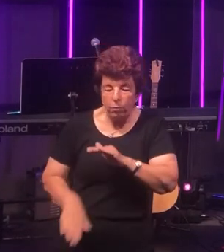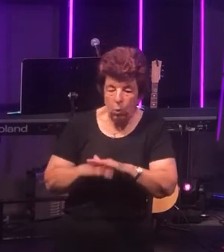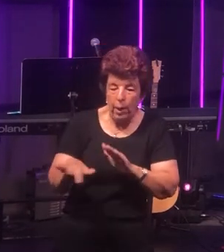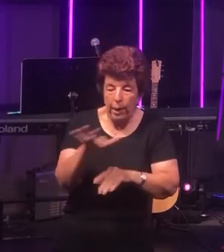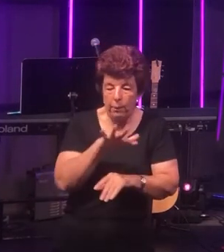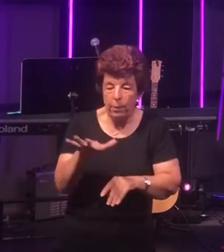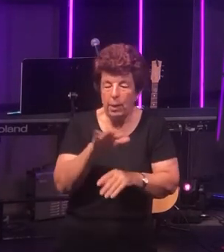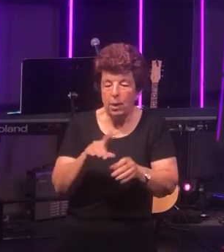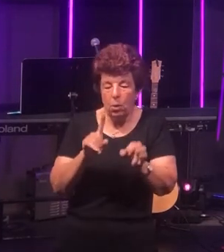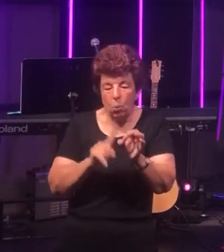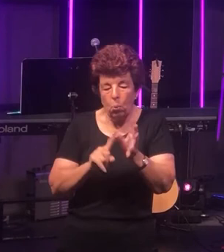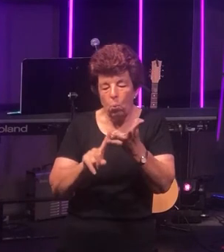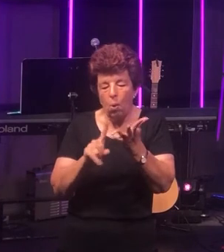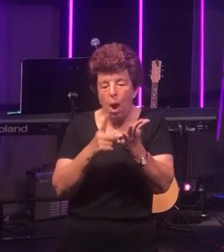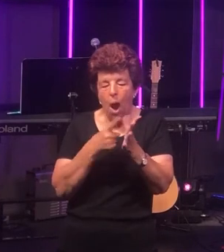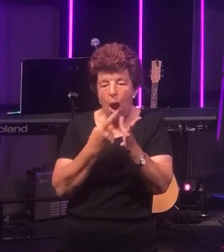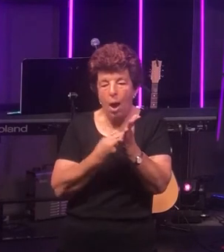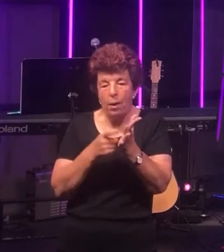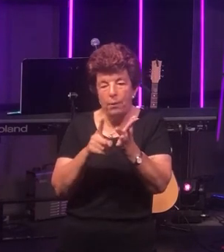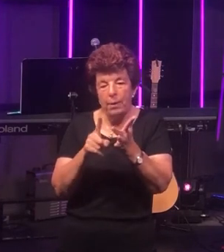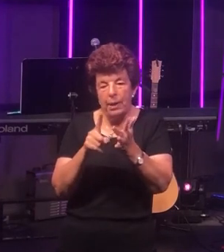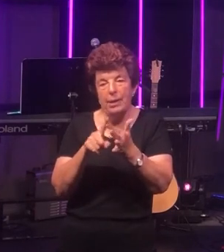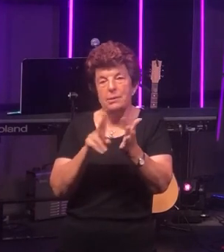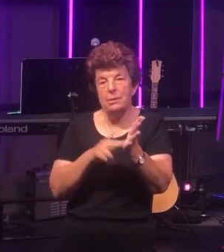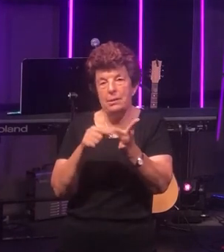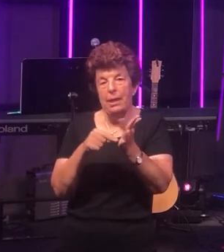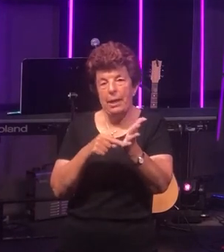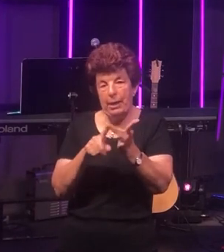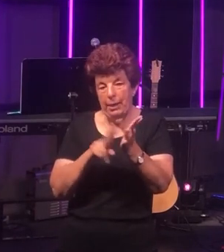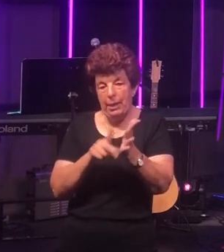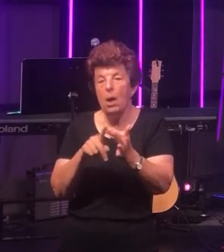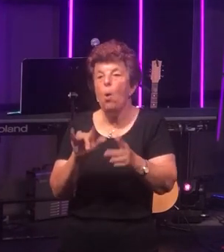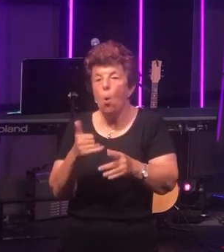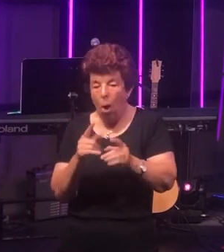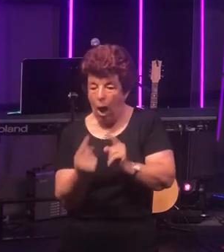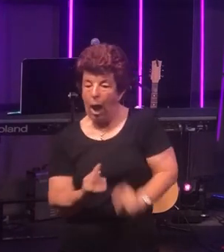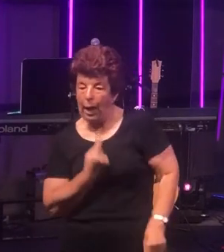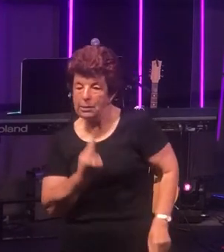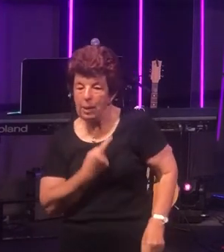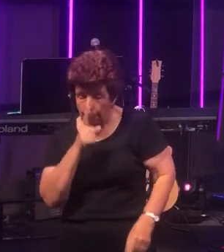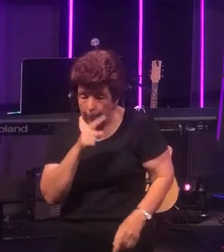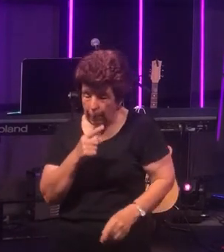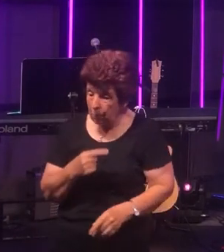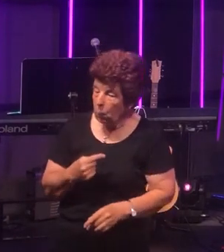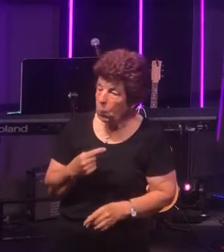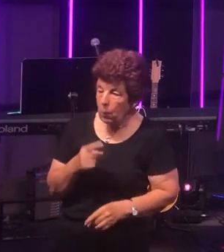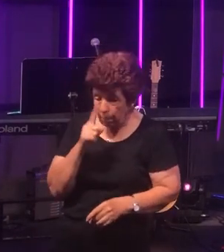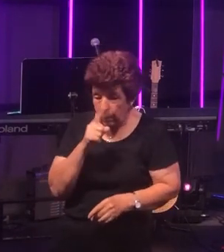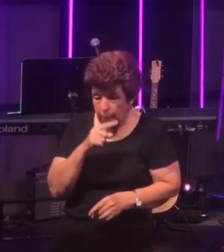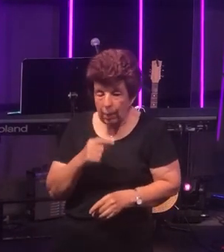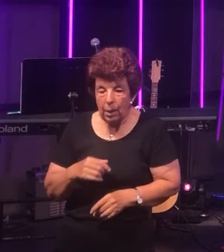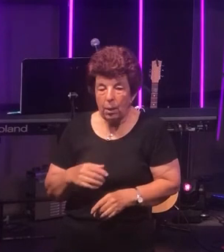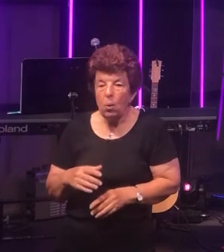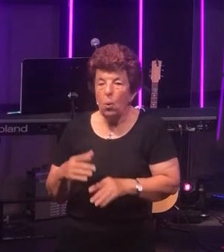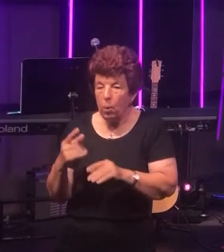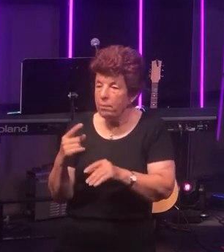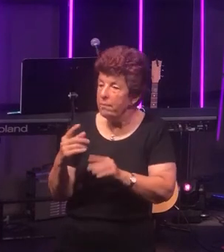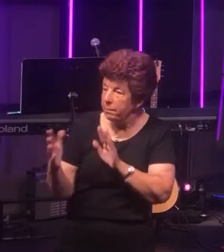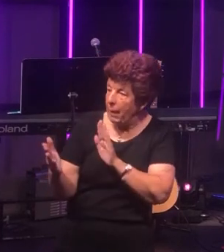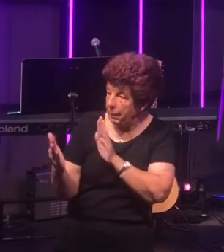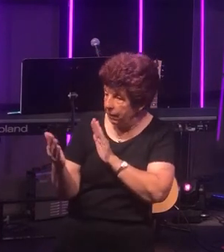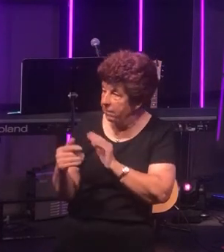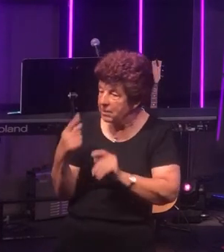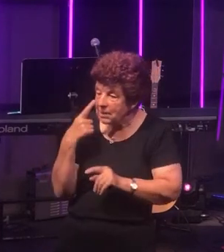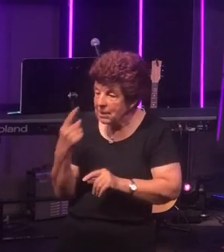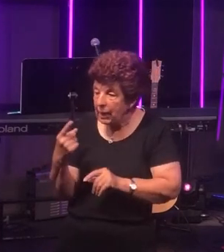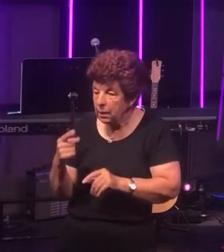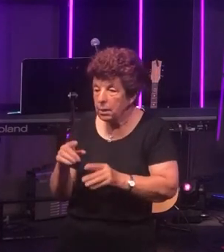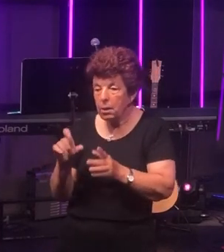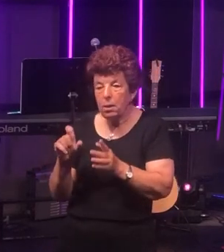quarantine or isolation. People have been exposed potentially to COVID-19 are